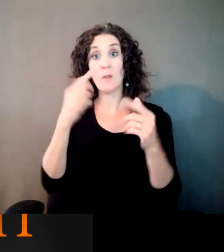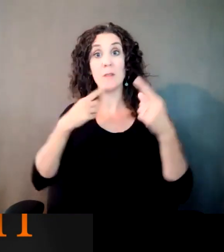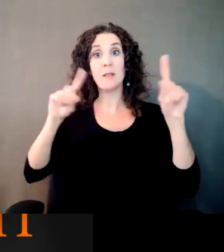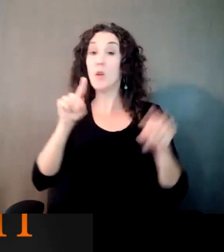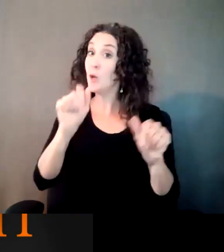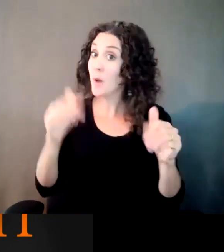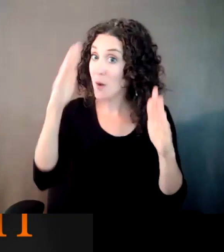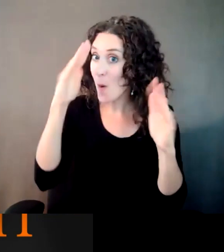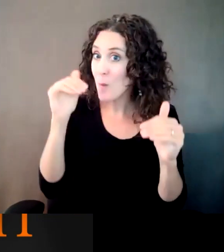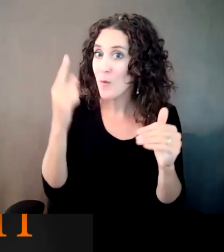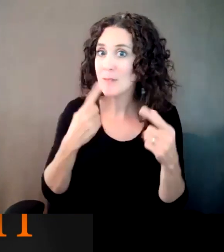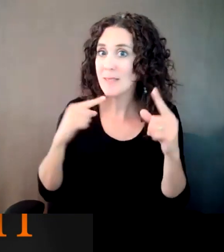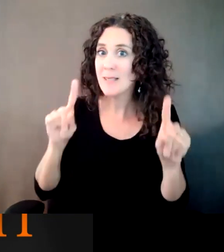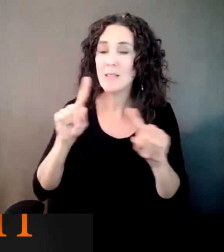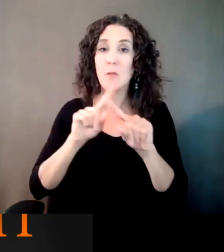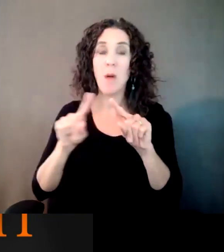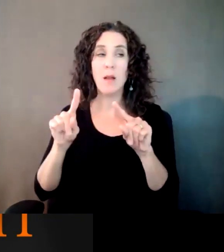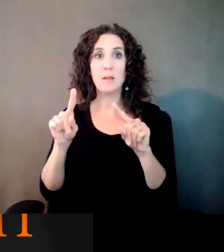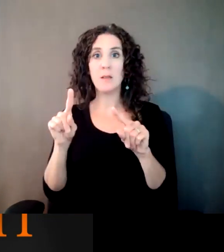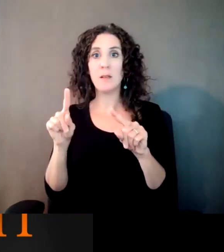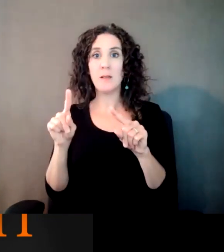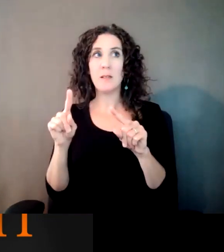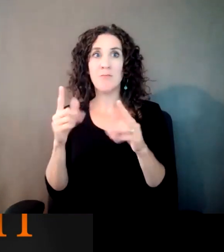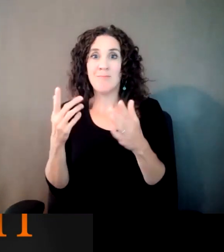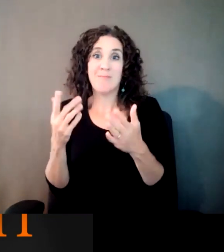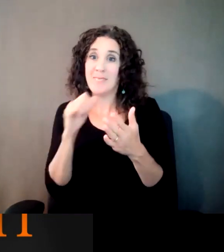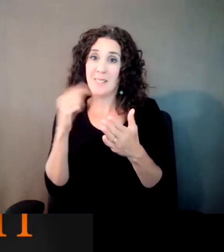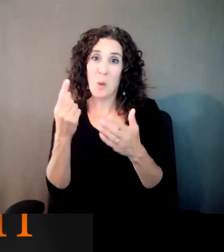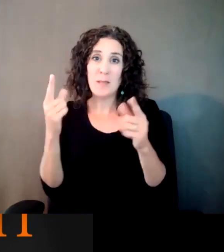you just really have to love the process. And I think that's probably some of my biggest